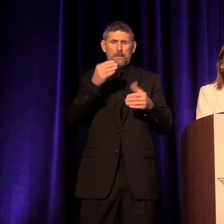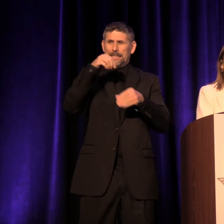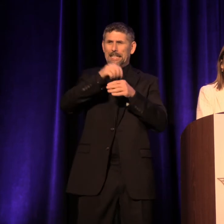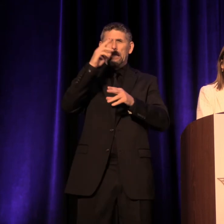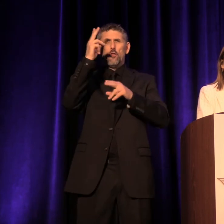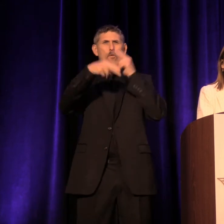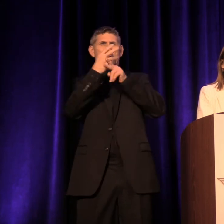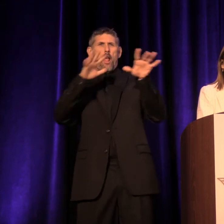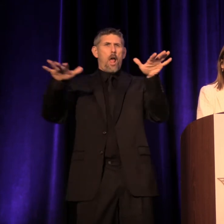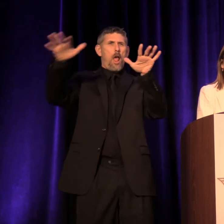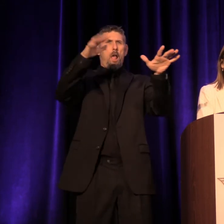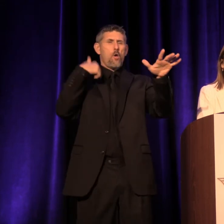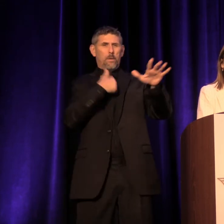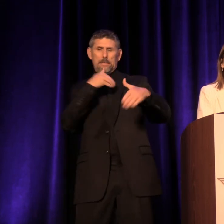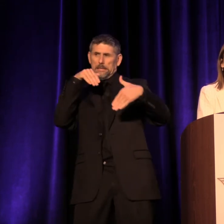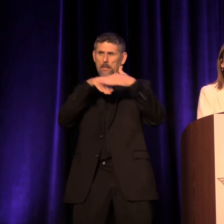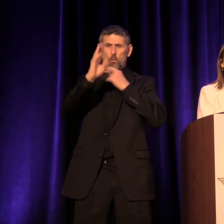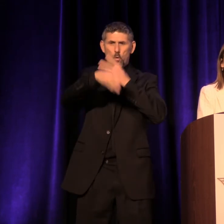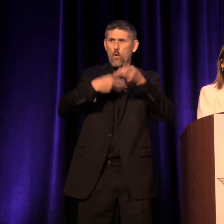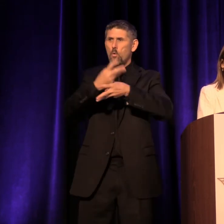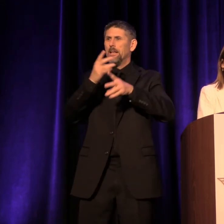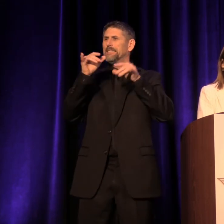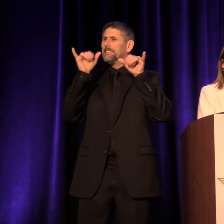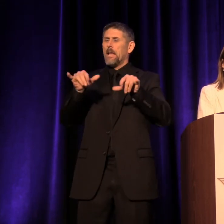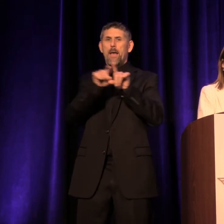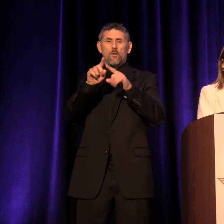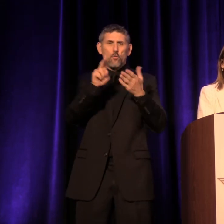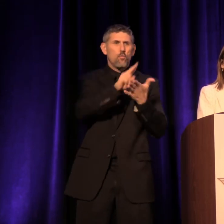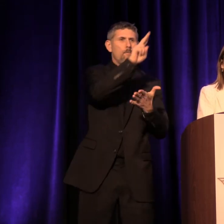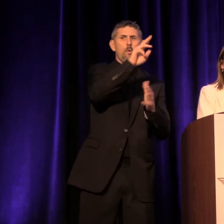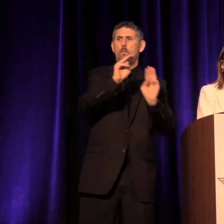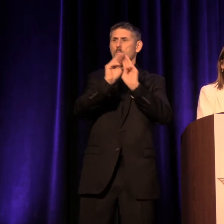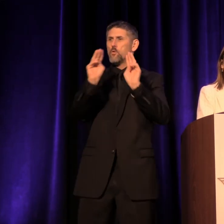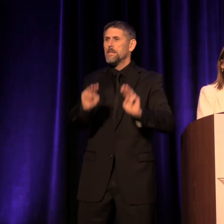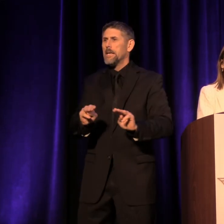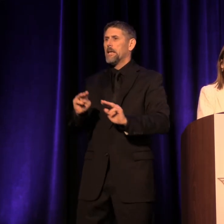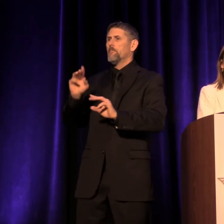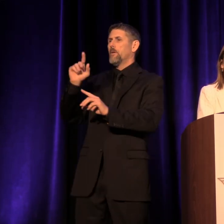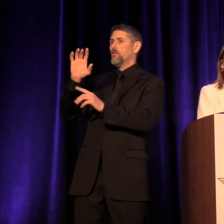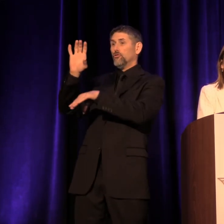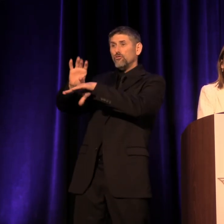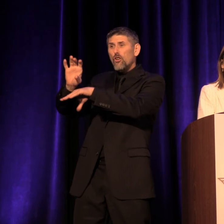we entered the same world as the university, the museum, the church,